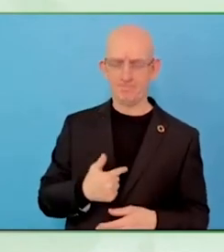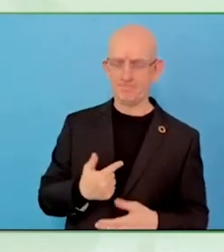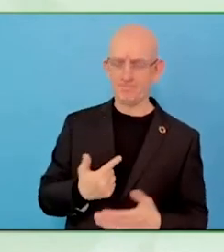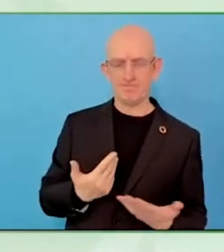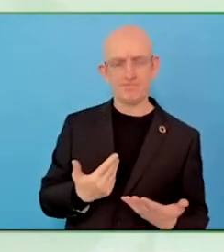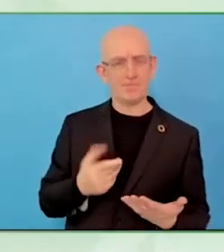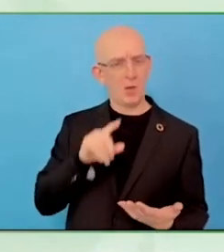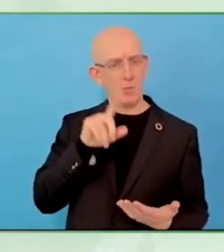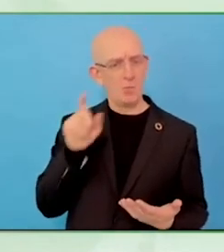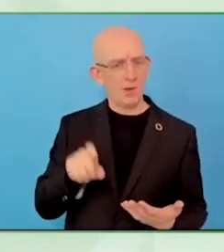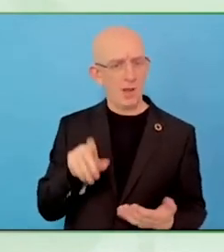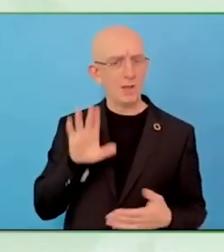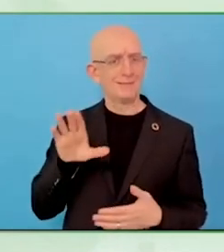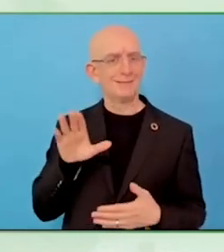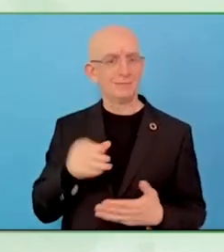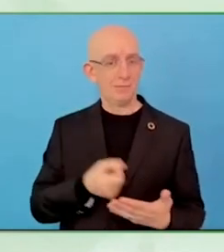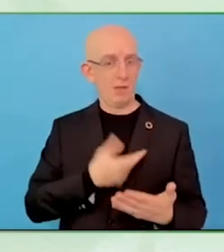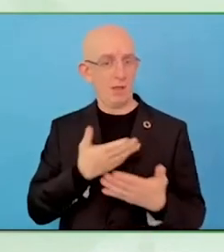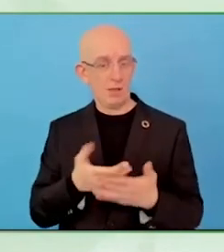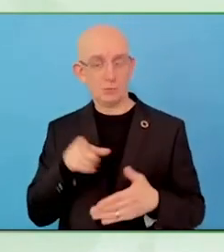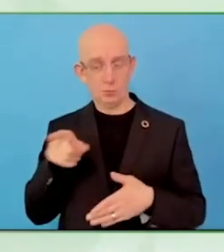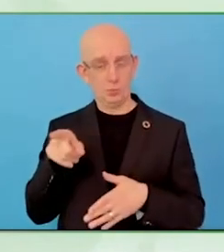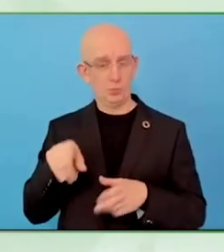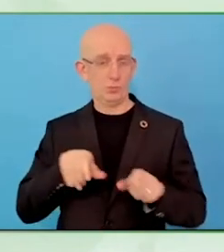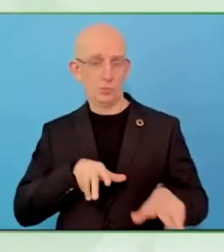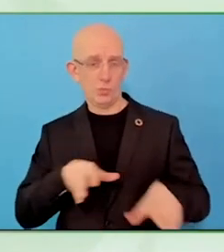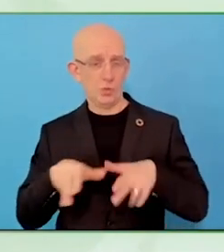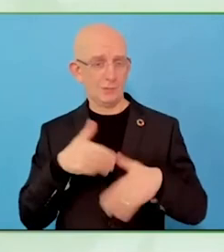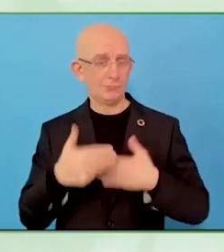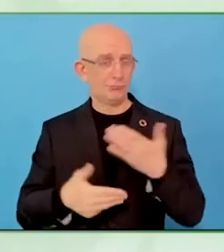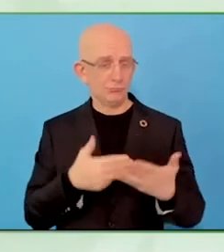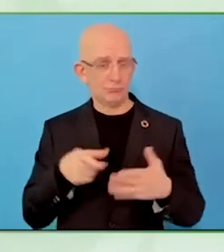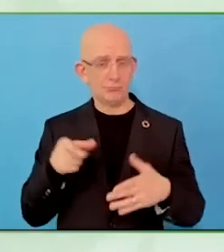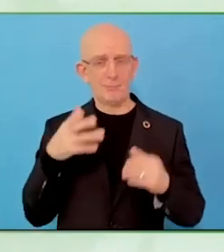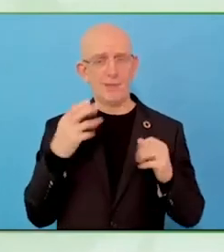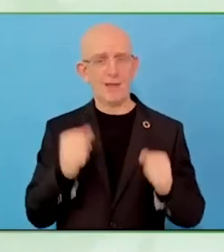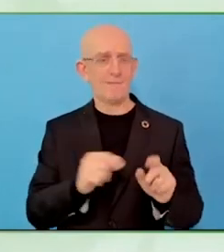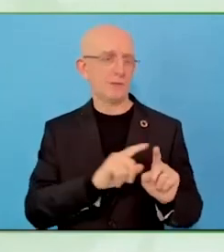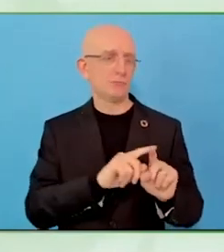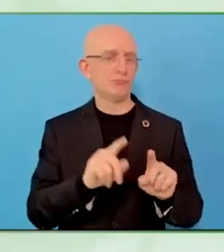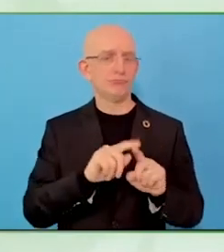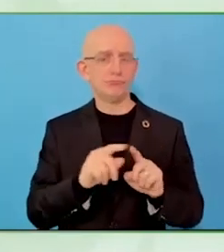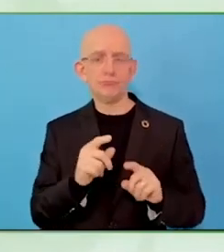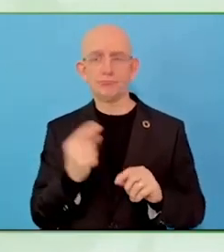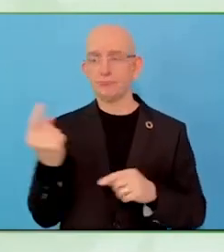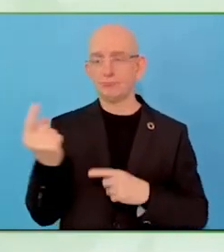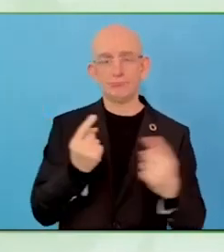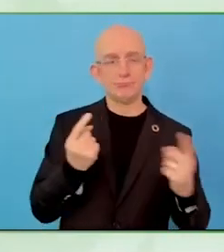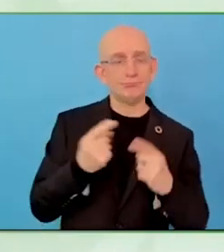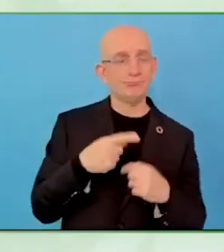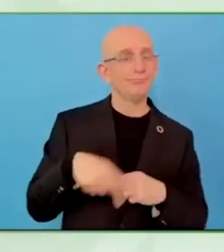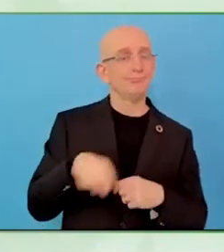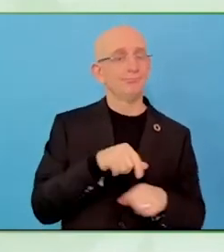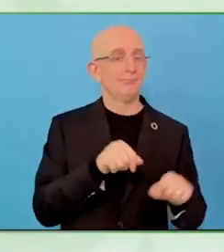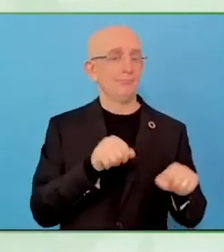people and has that always been an important part of your practice and your theory?